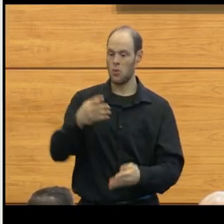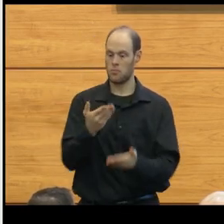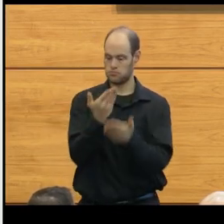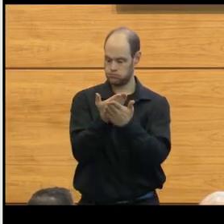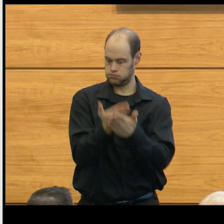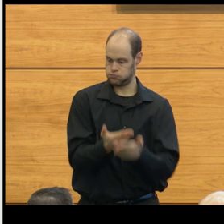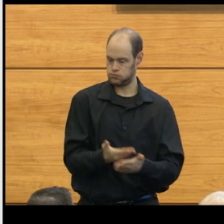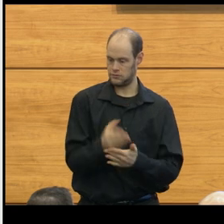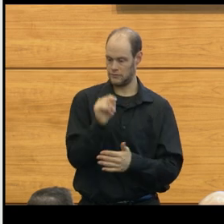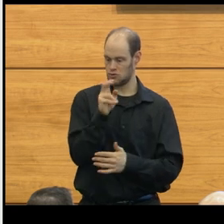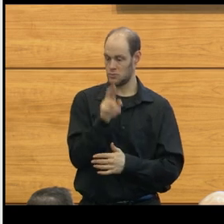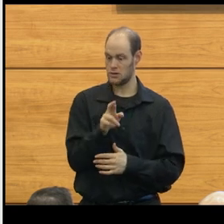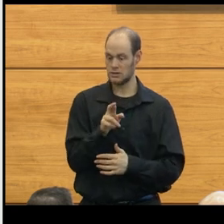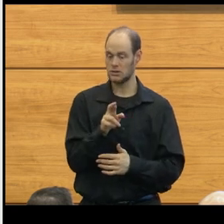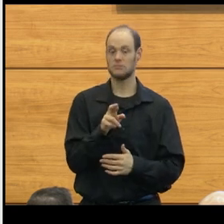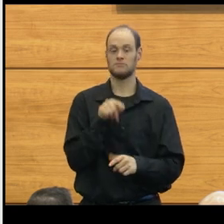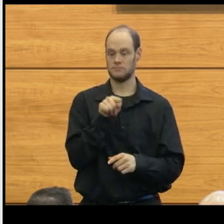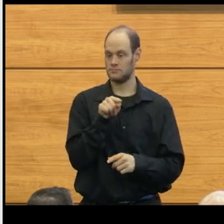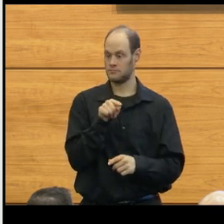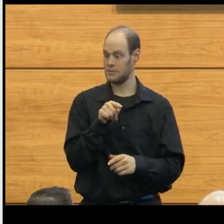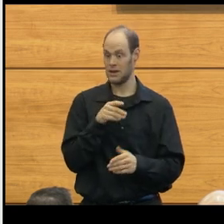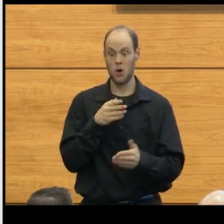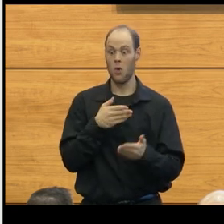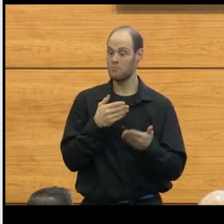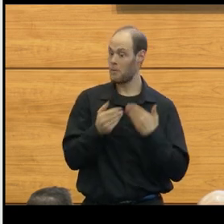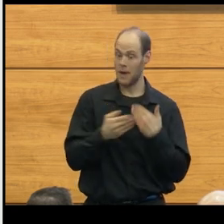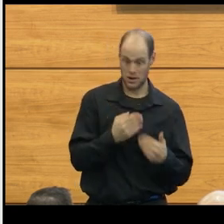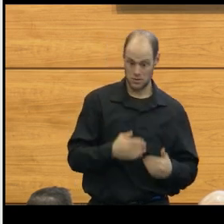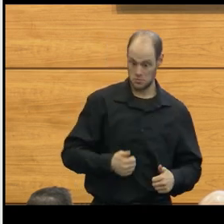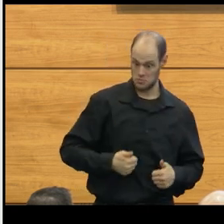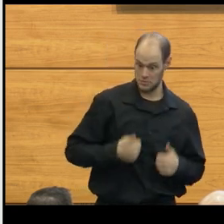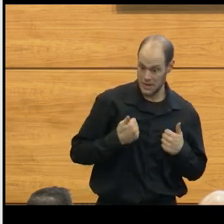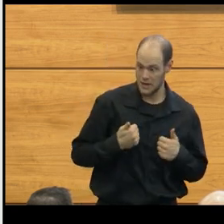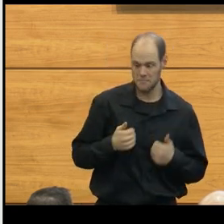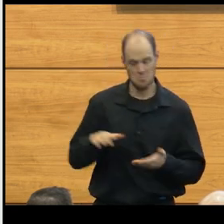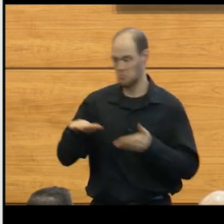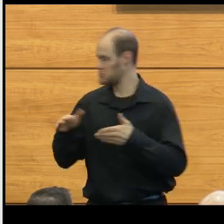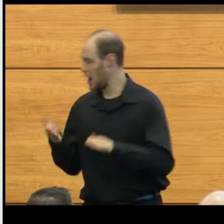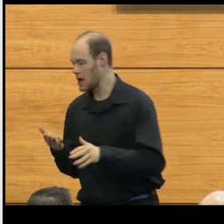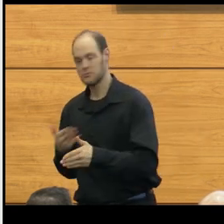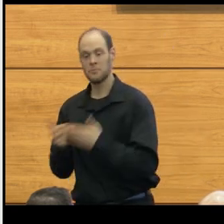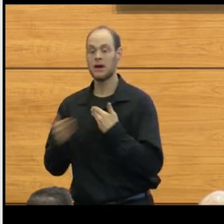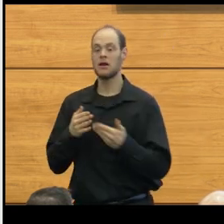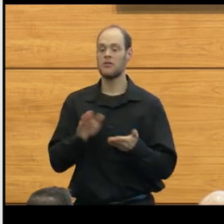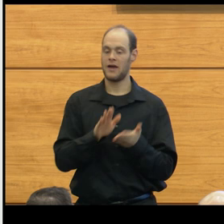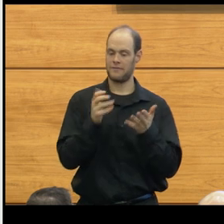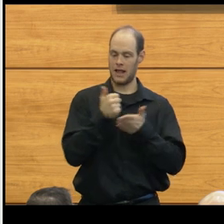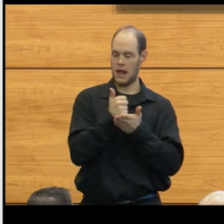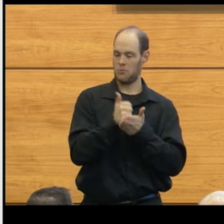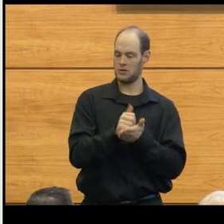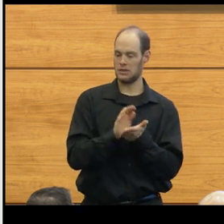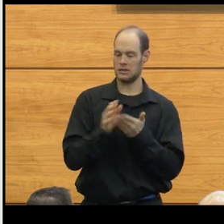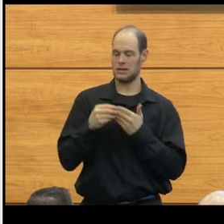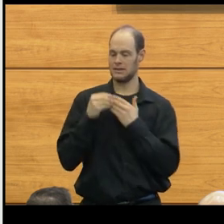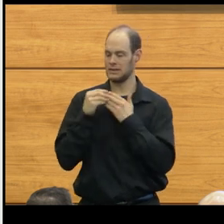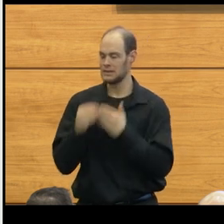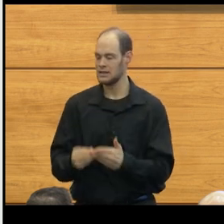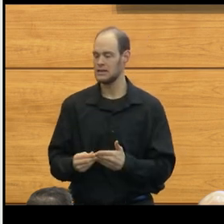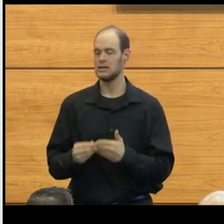even patients who have not survived their tumors, they act as leaders and spirit us on,